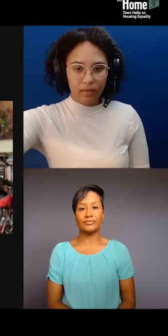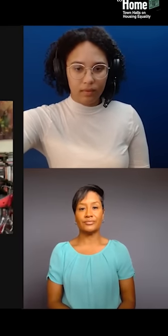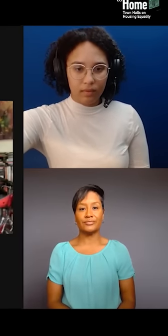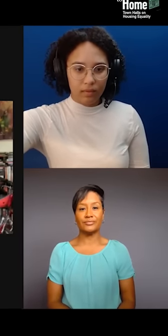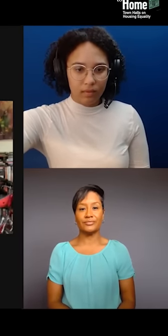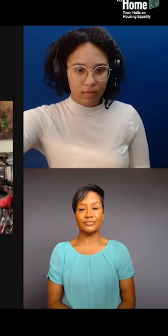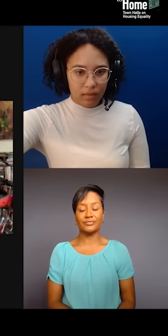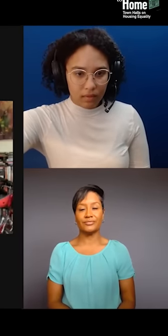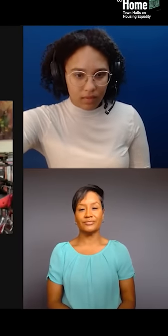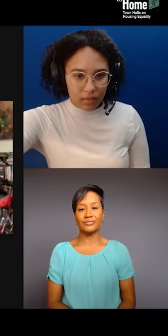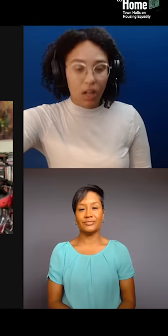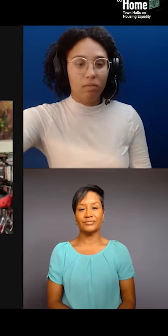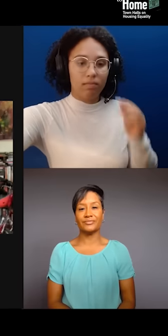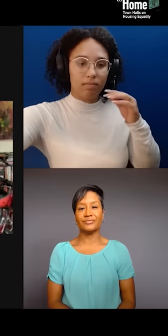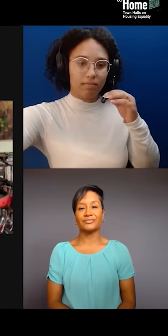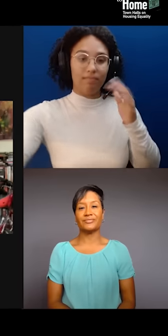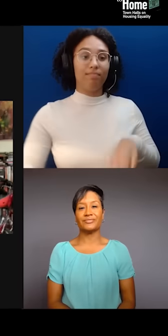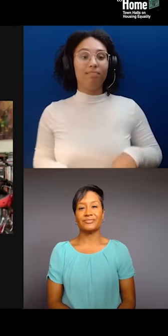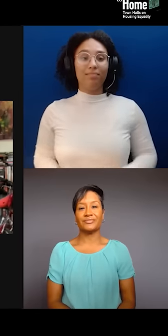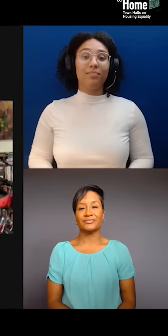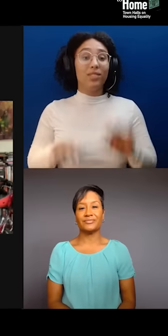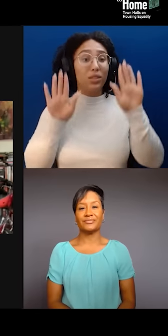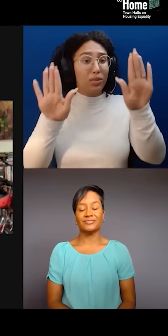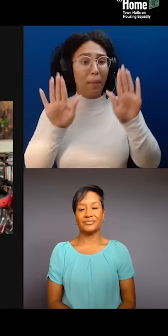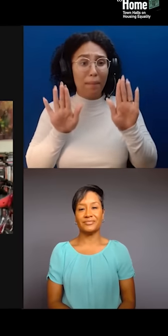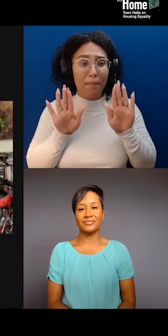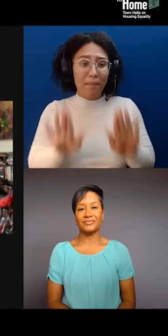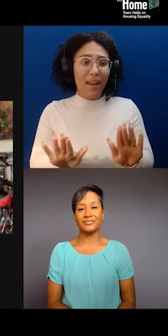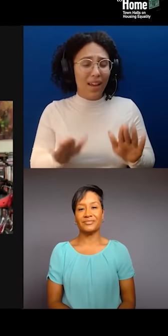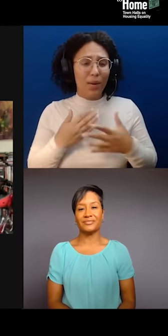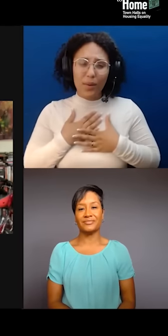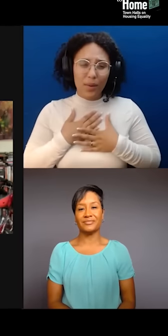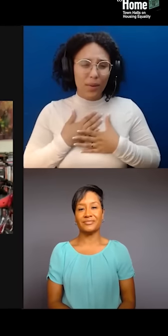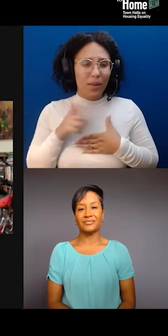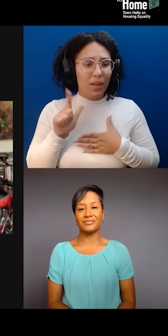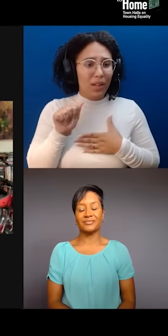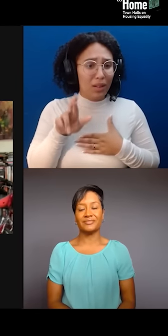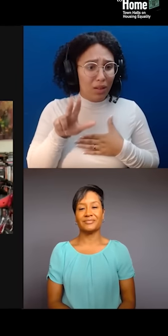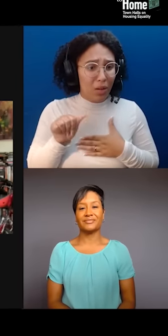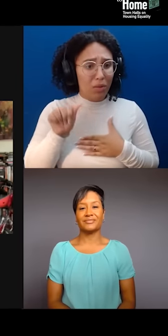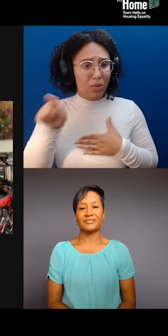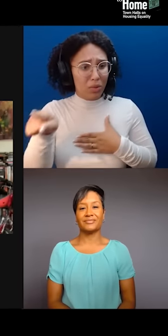Just tremendous. My gosh. Laura, we could listen to that for hours. Thank you so much.